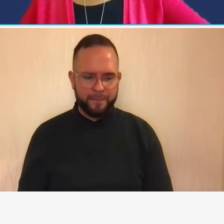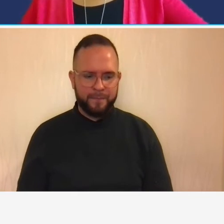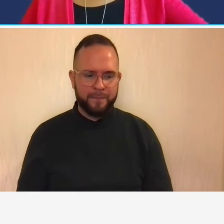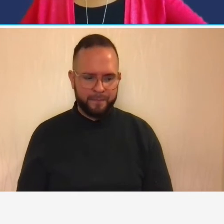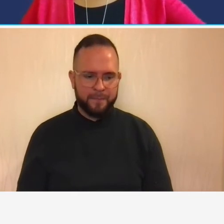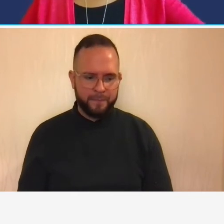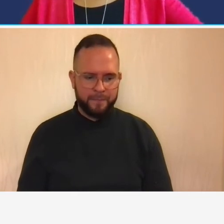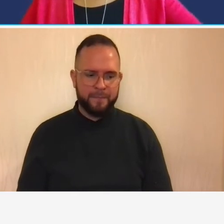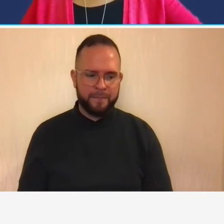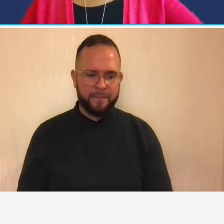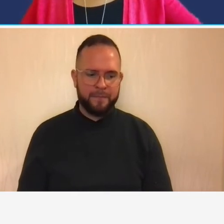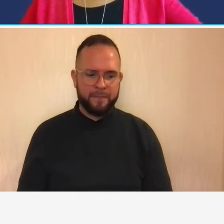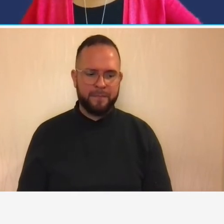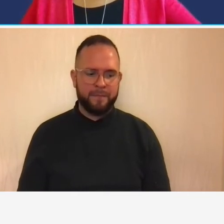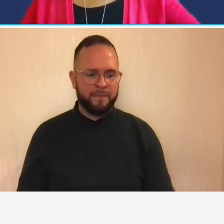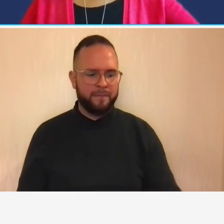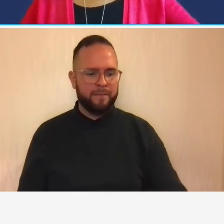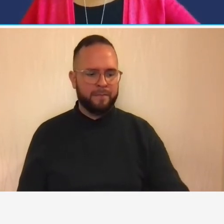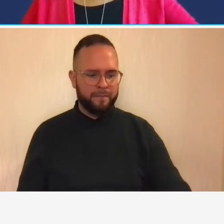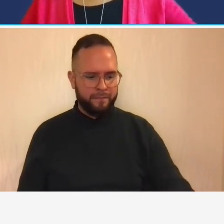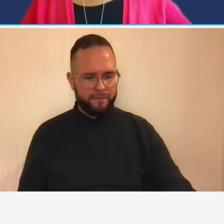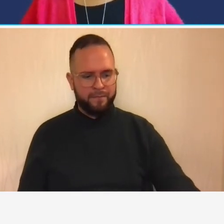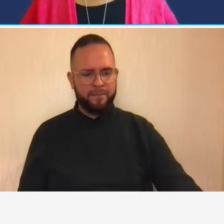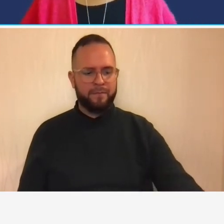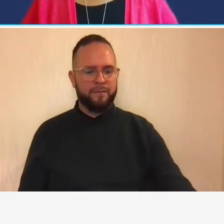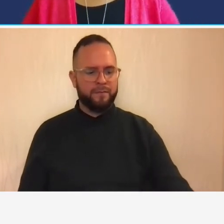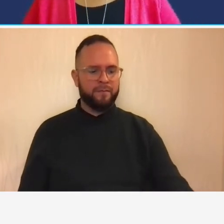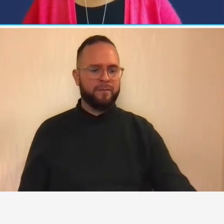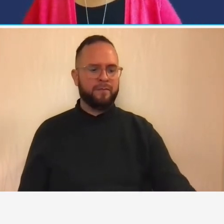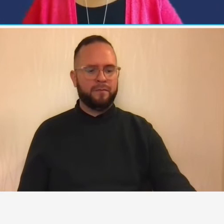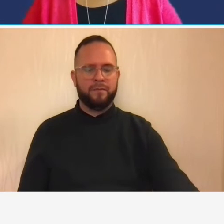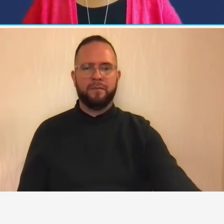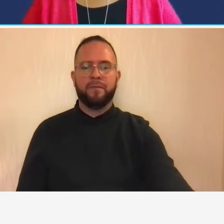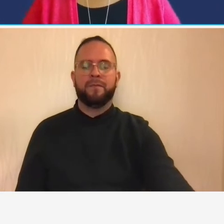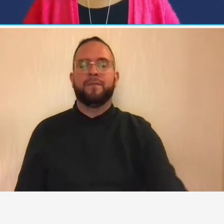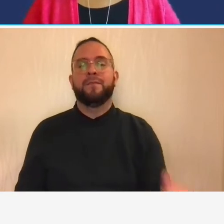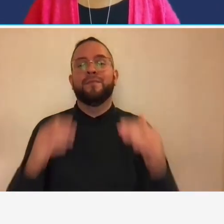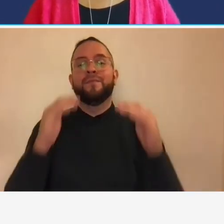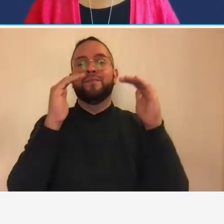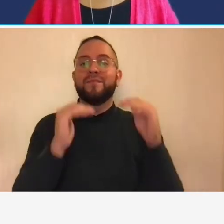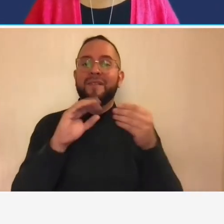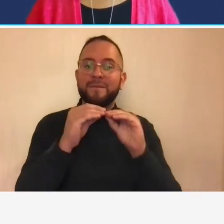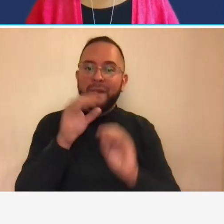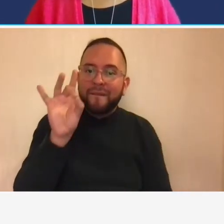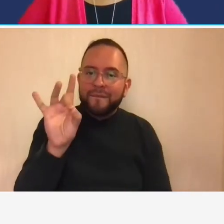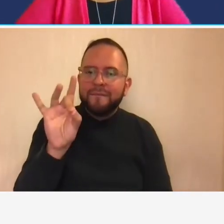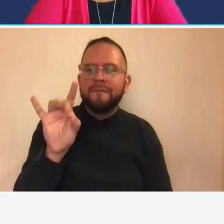okay so next we're going on to number eight the eighth element of an adequate accounting